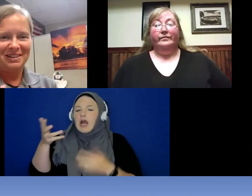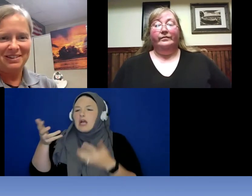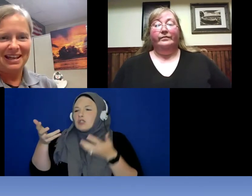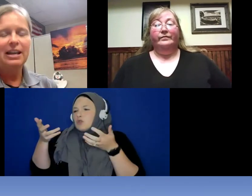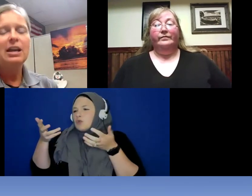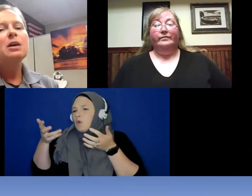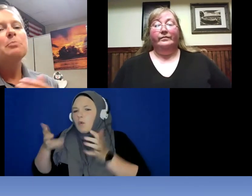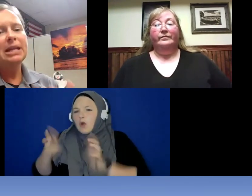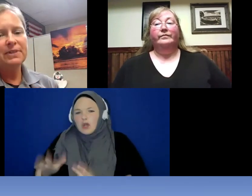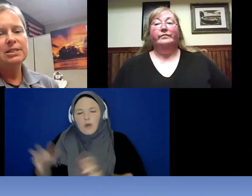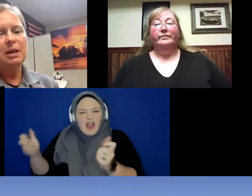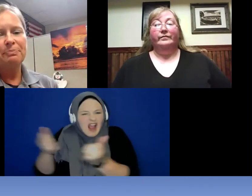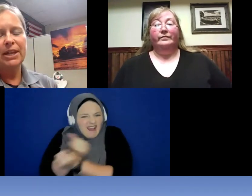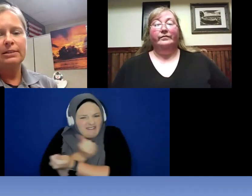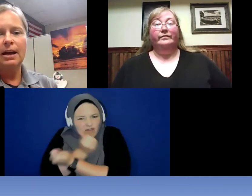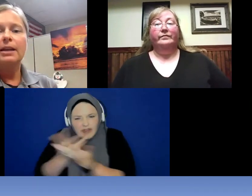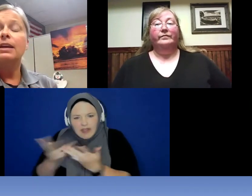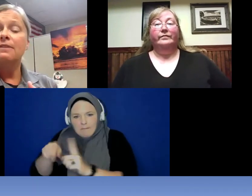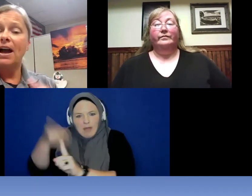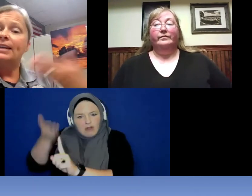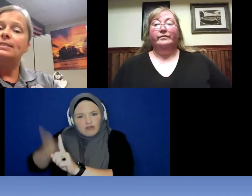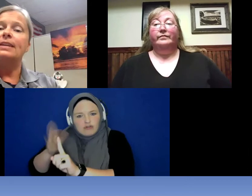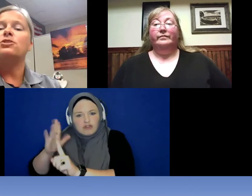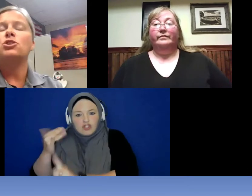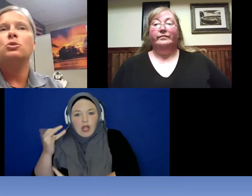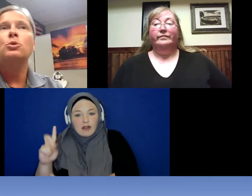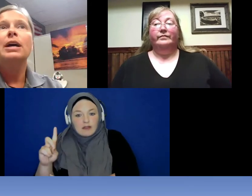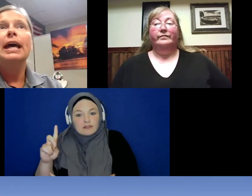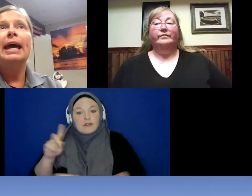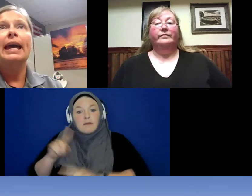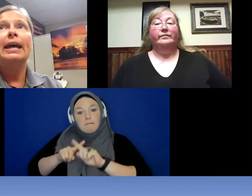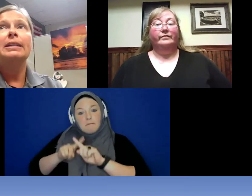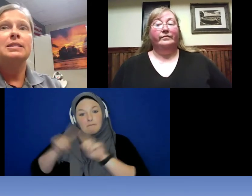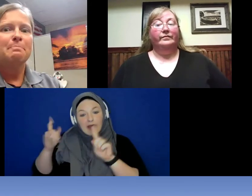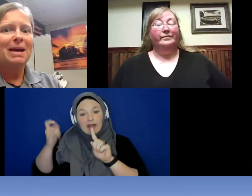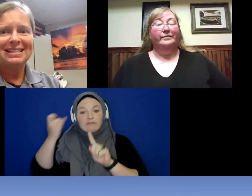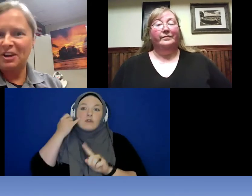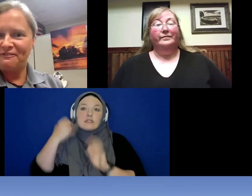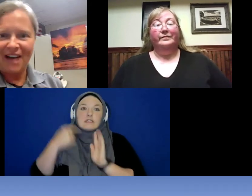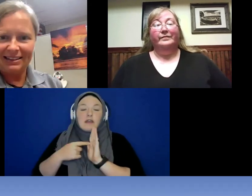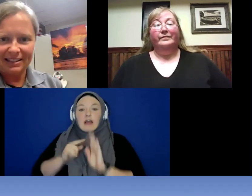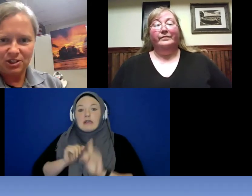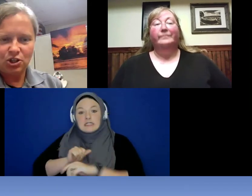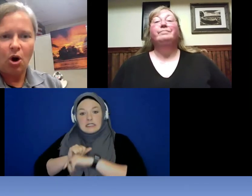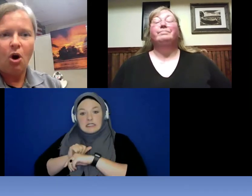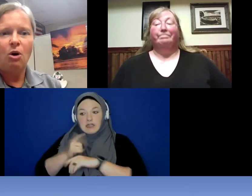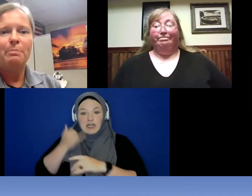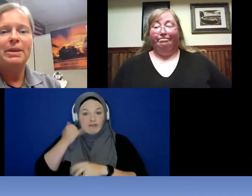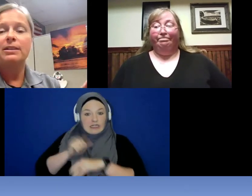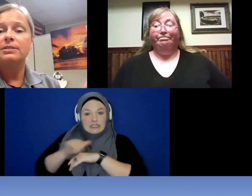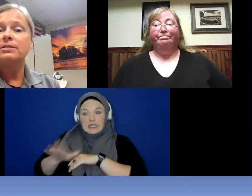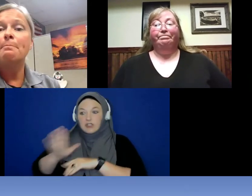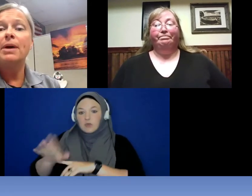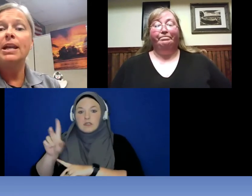everything but even something like if I get sent to a domestic violence call, because somebody